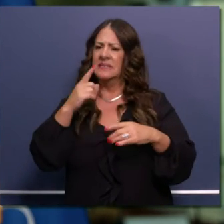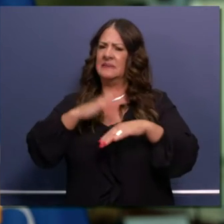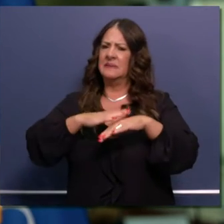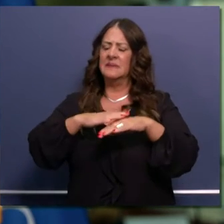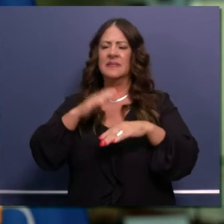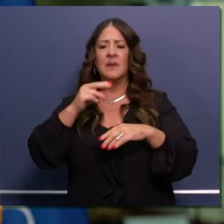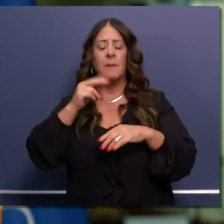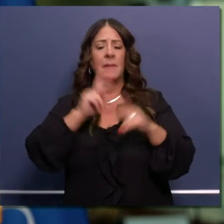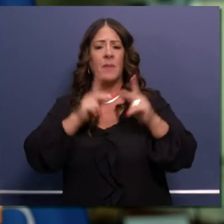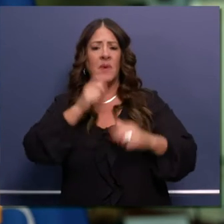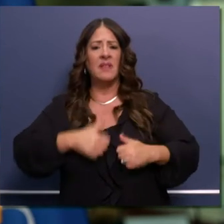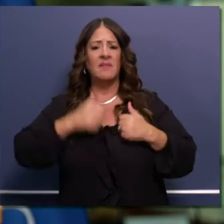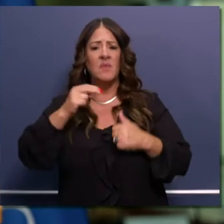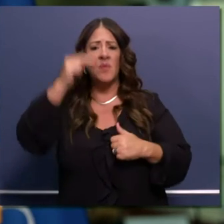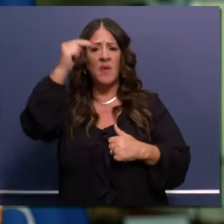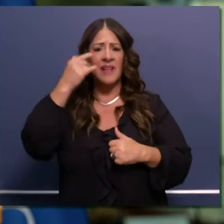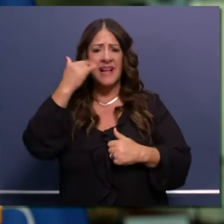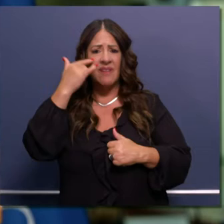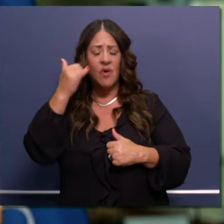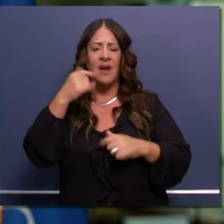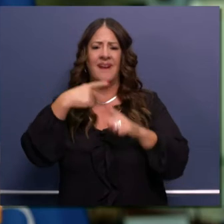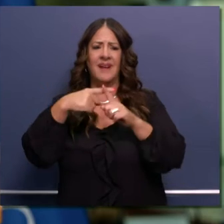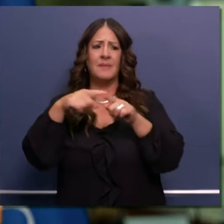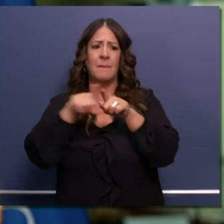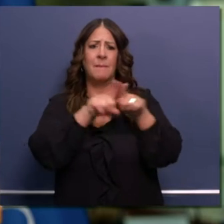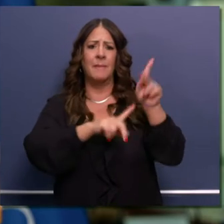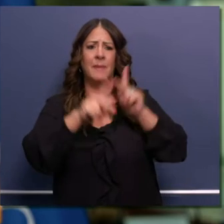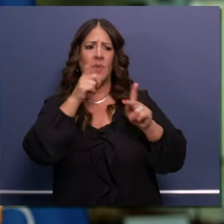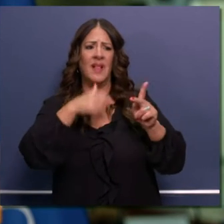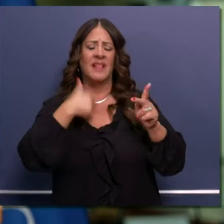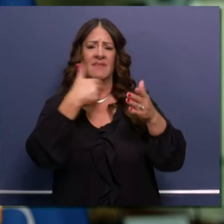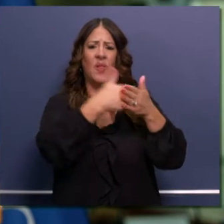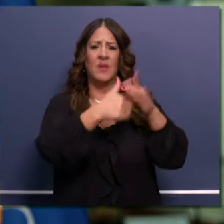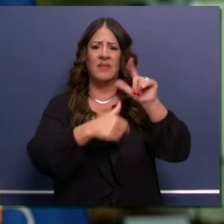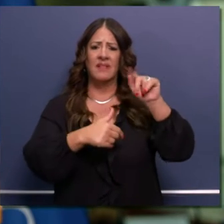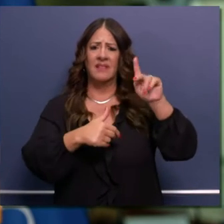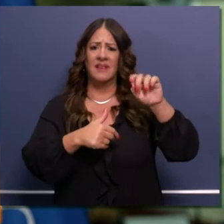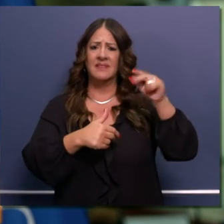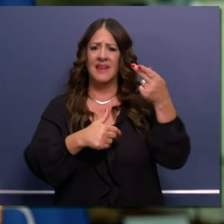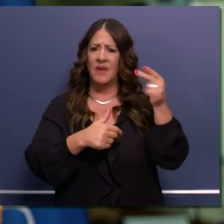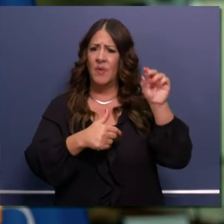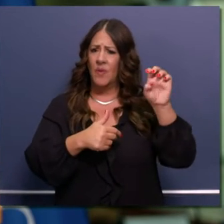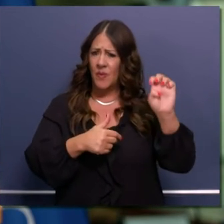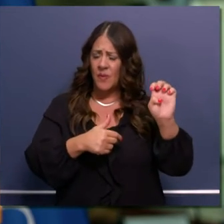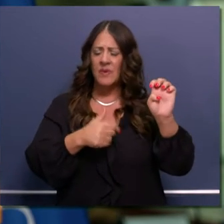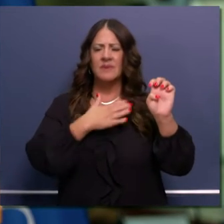region, around Lake Tahoe, are reminded to listen closely to local authorities and begin